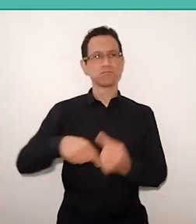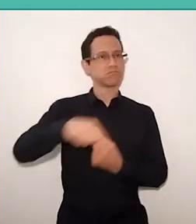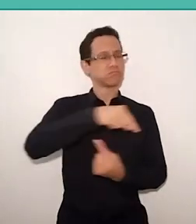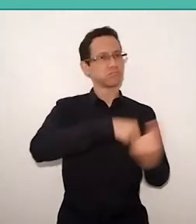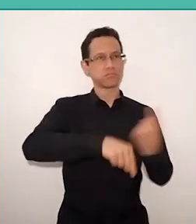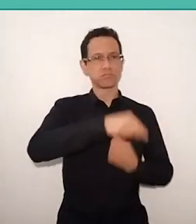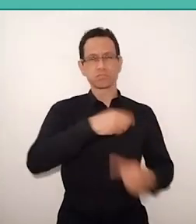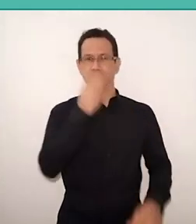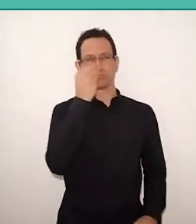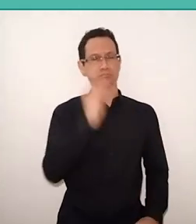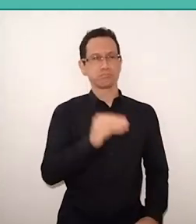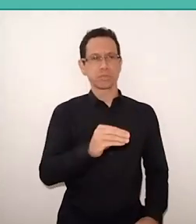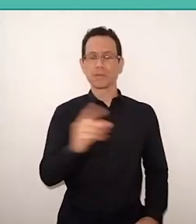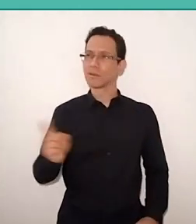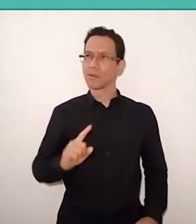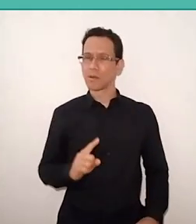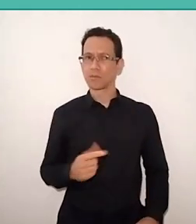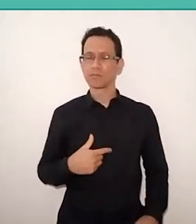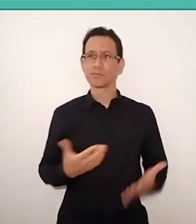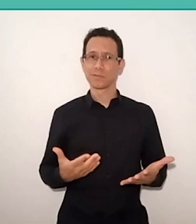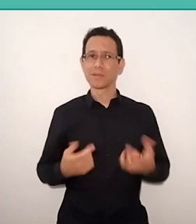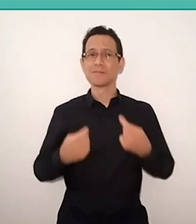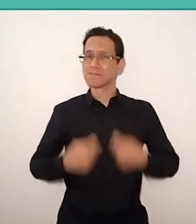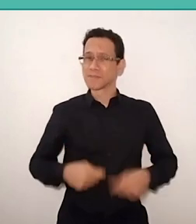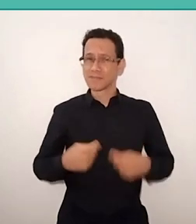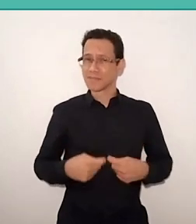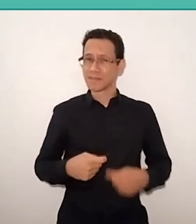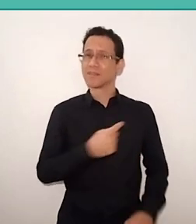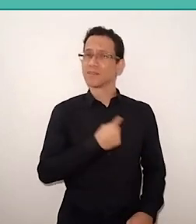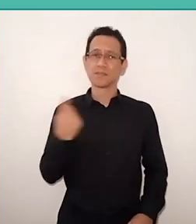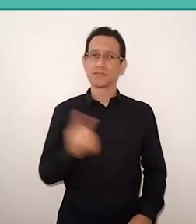we have no other way if no fully live our option.